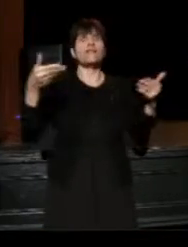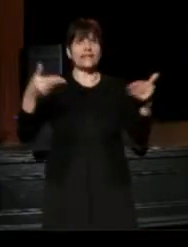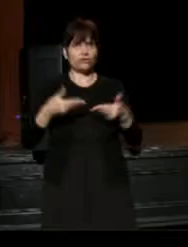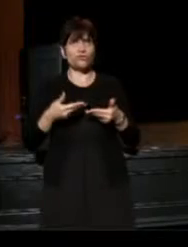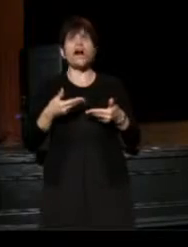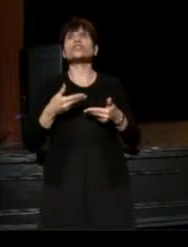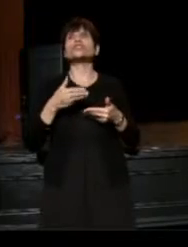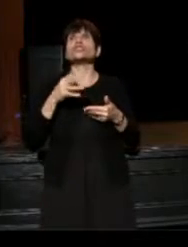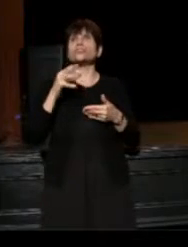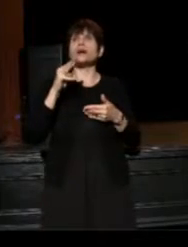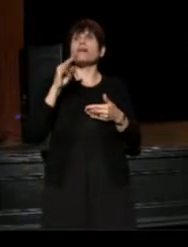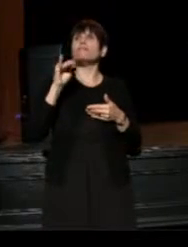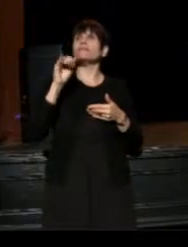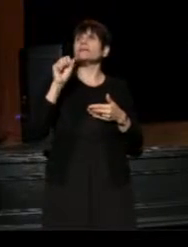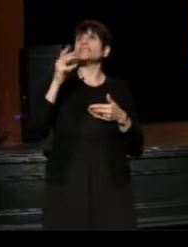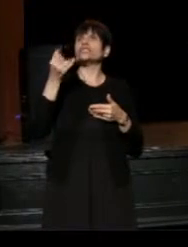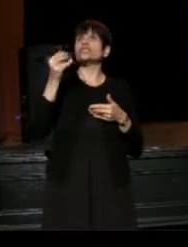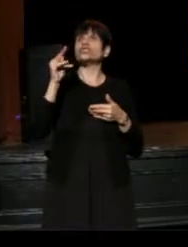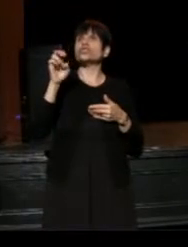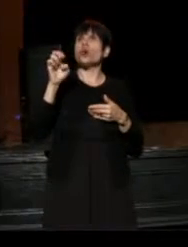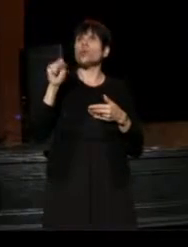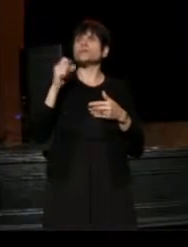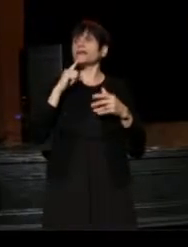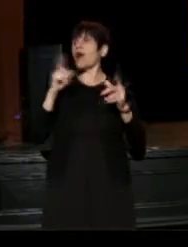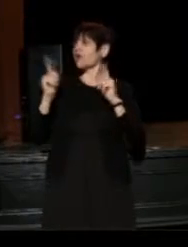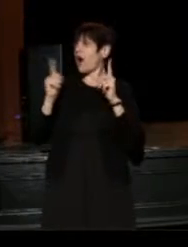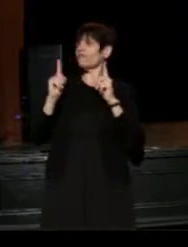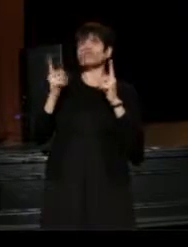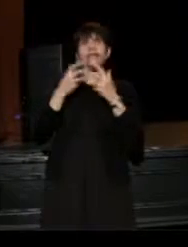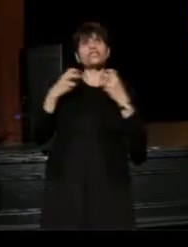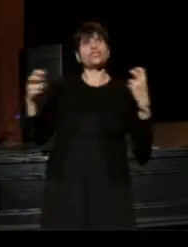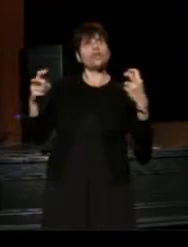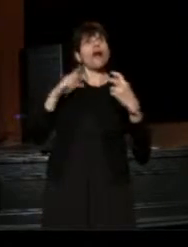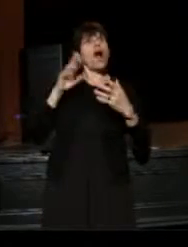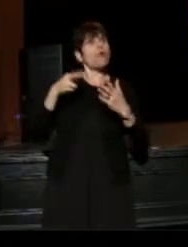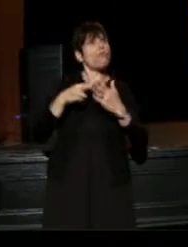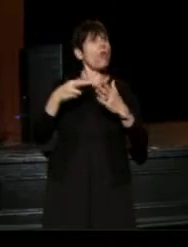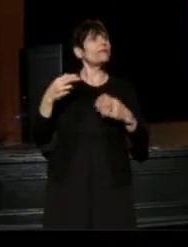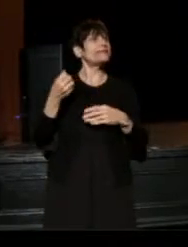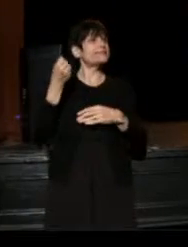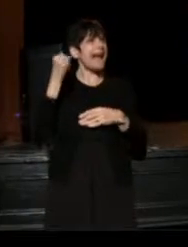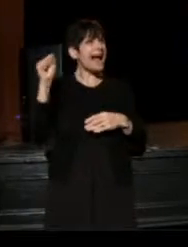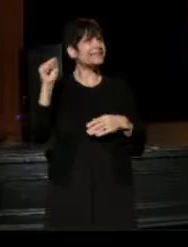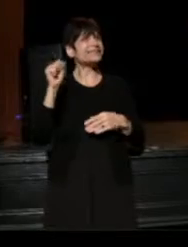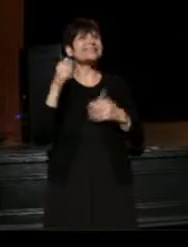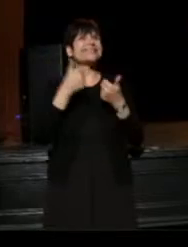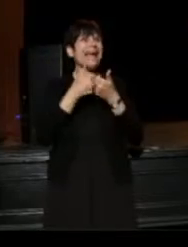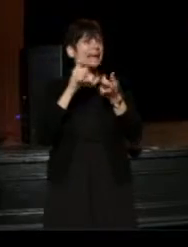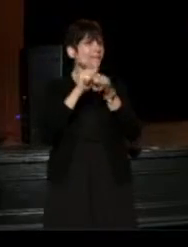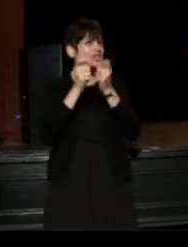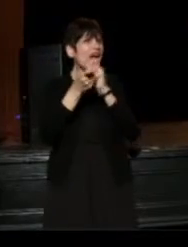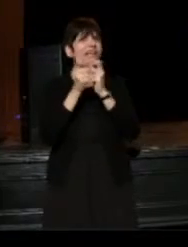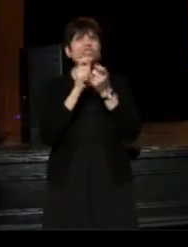to the conversation we've been having up here around our role as activists, as game changers in our communities,